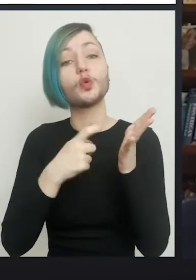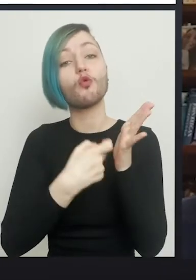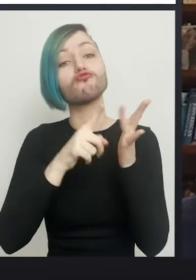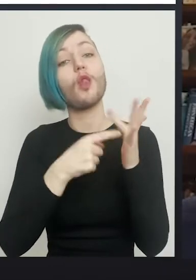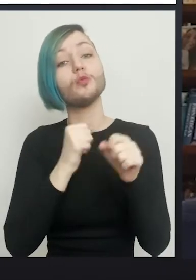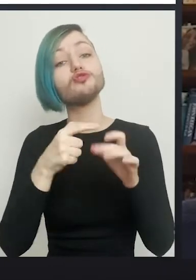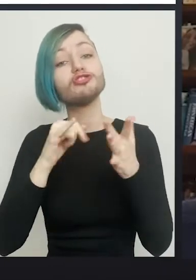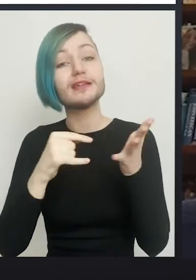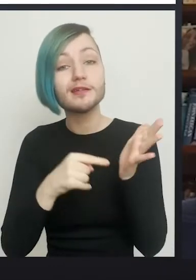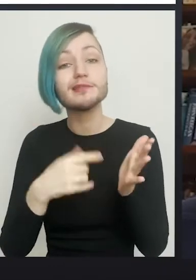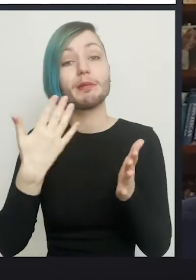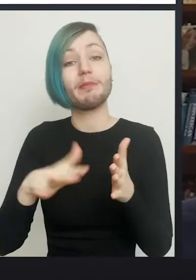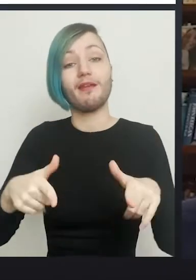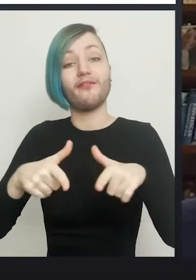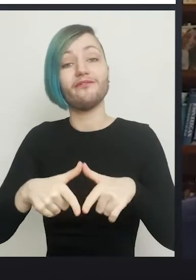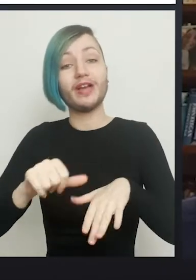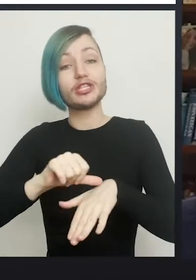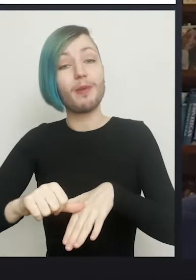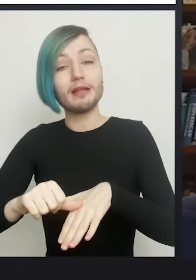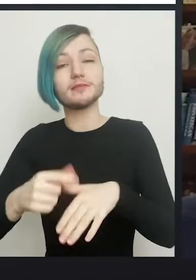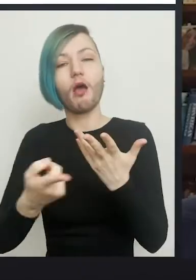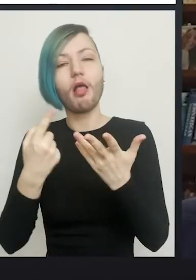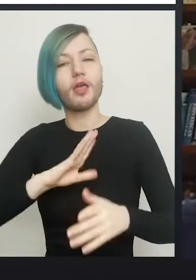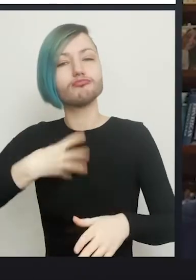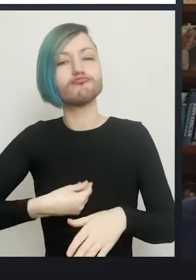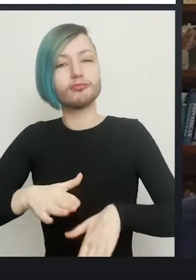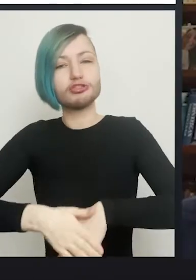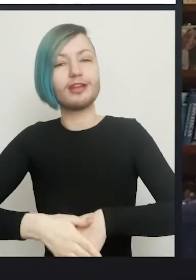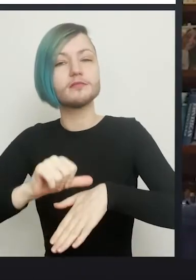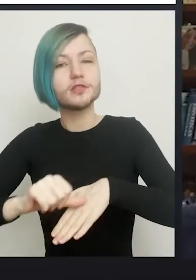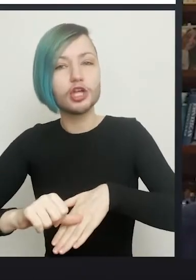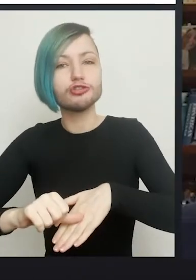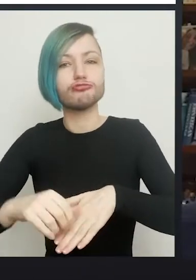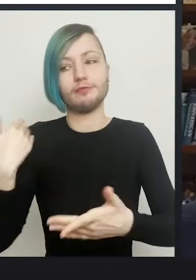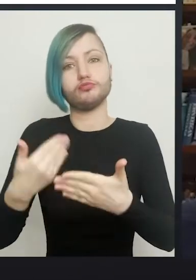vaginoplasty and other feminizing surgeries for trans patients for the last 21 years now.